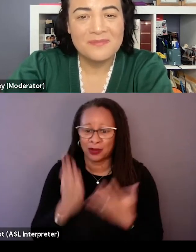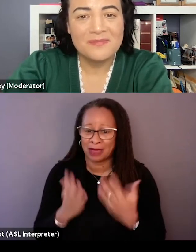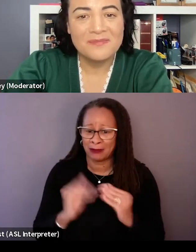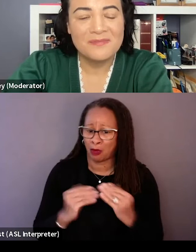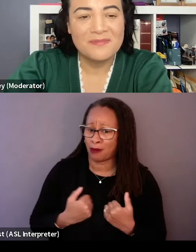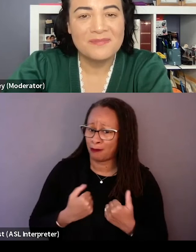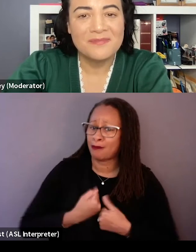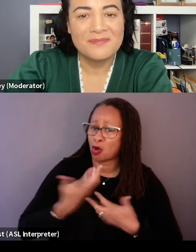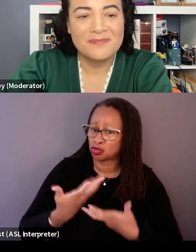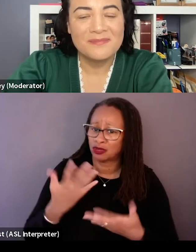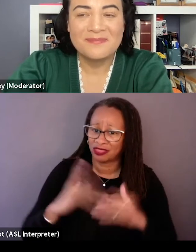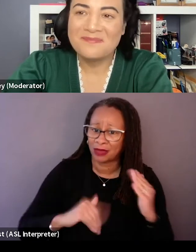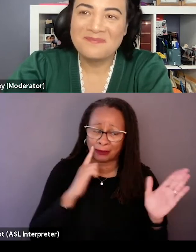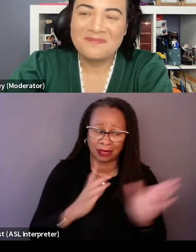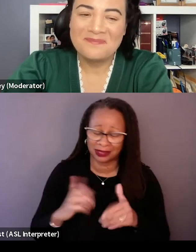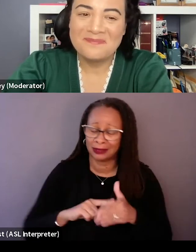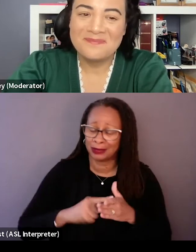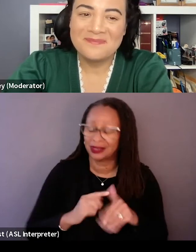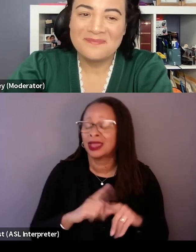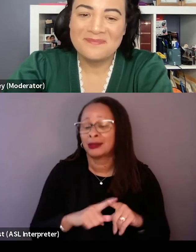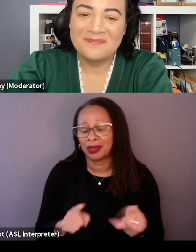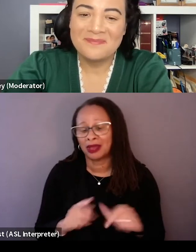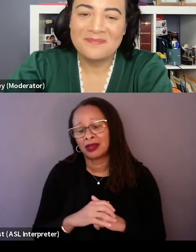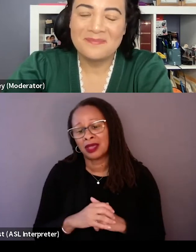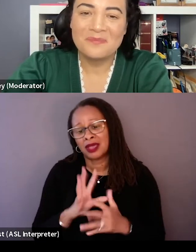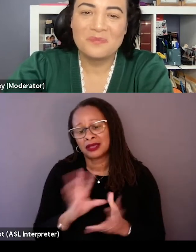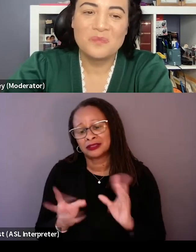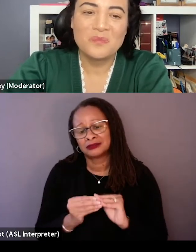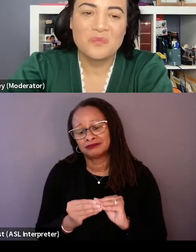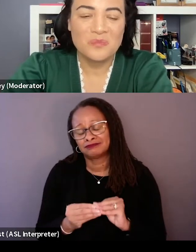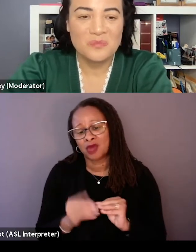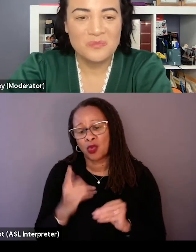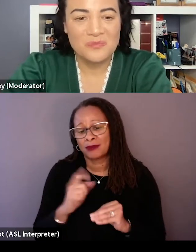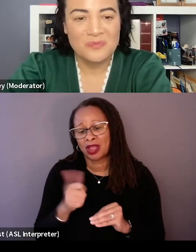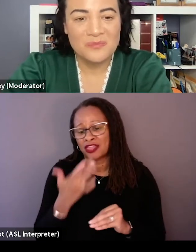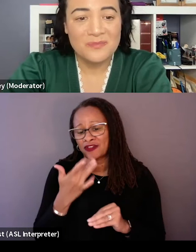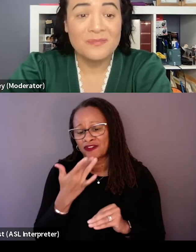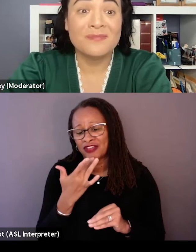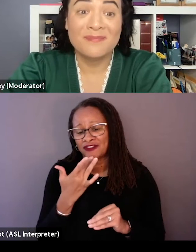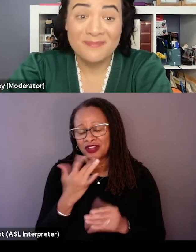than we thought it was, but I mean a total film making. I mean one of my other favorite films is Jaws.